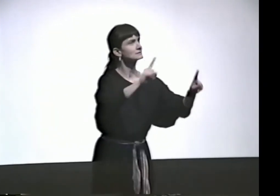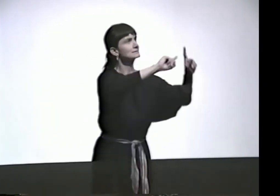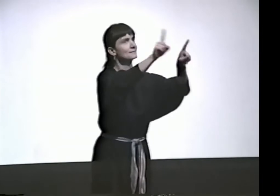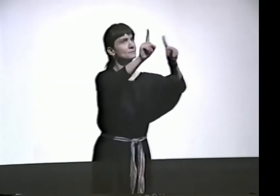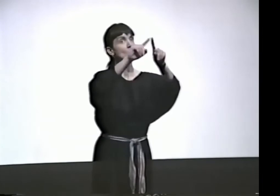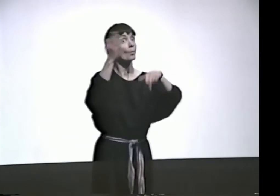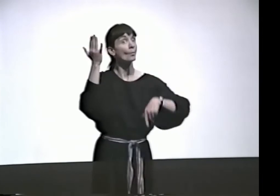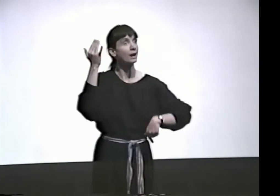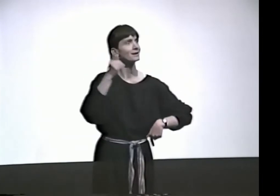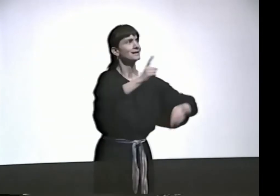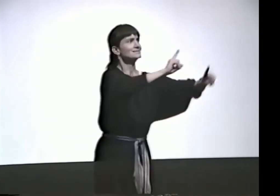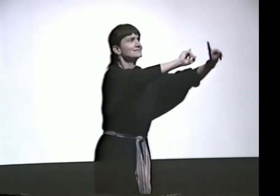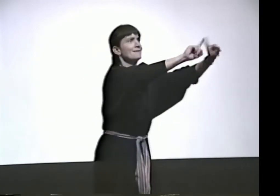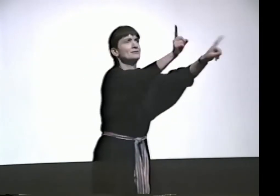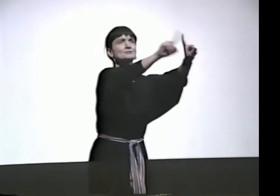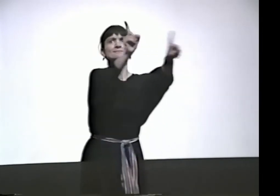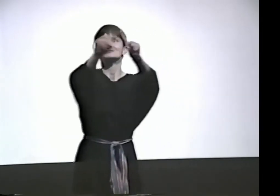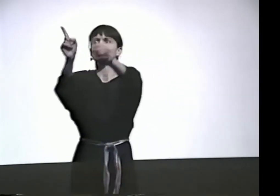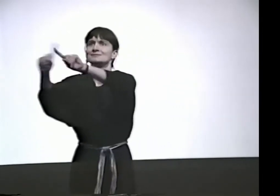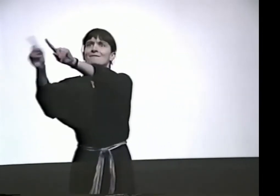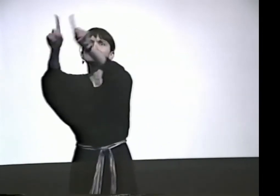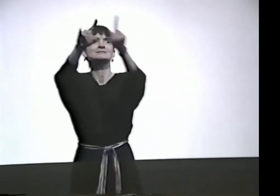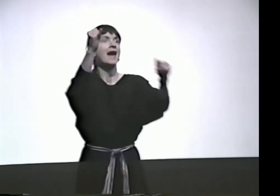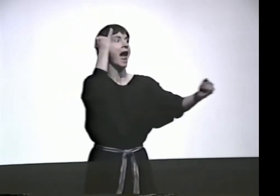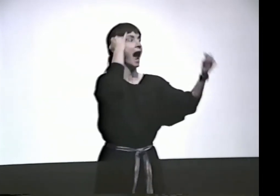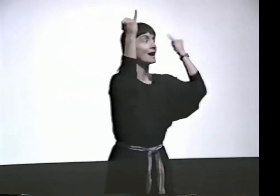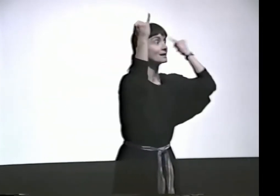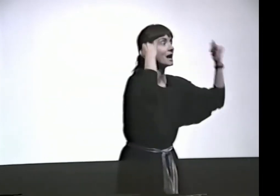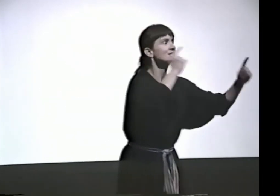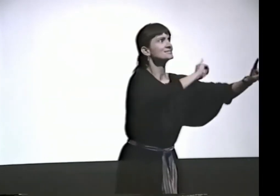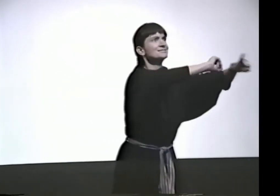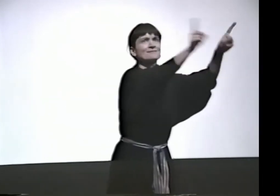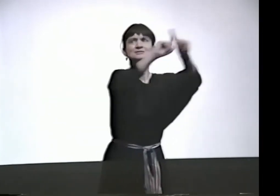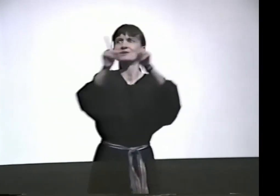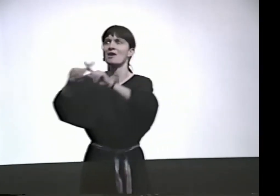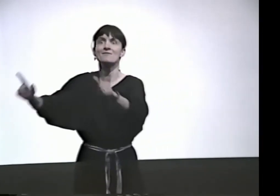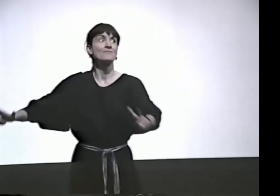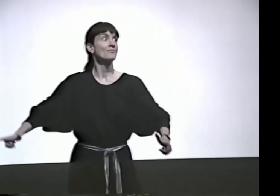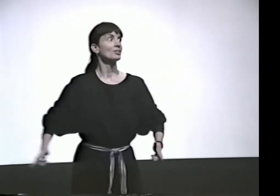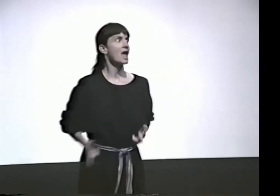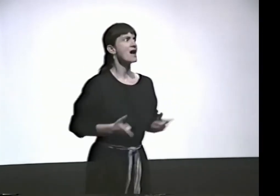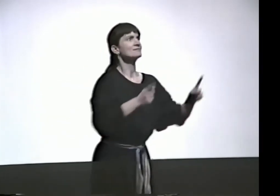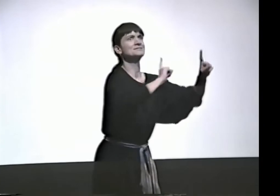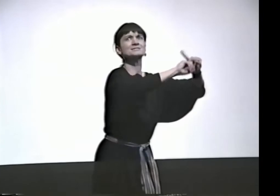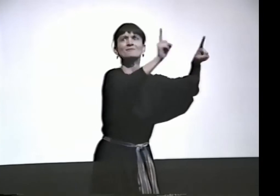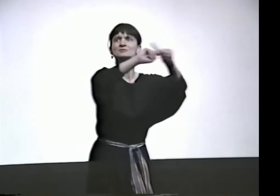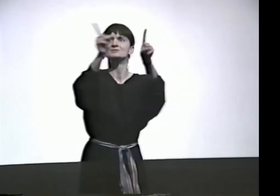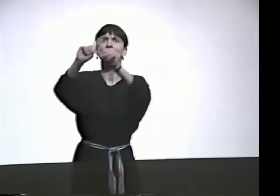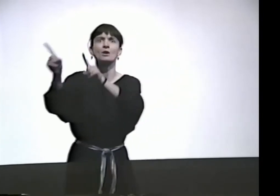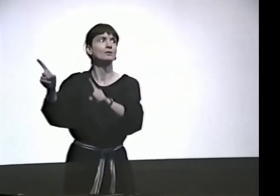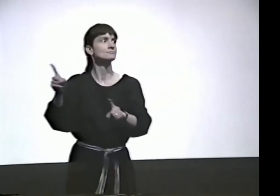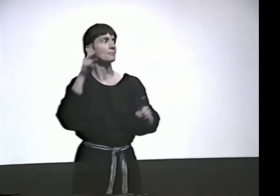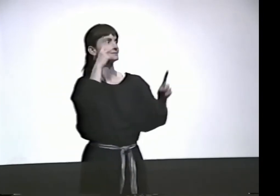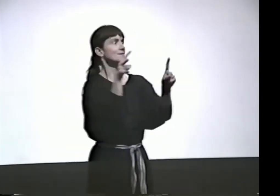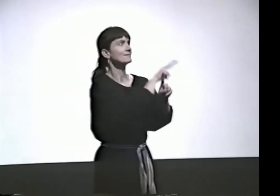ALL RIGHT, YOU HAVE THE RIGHT TO DO THAT BECAUSE THERE ARE SO MANY DIFFERENT IDEAS, SO MANY DIFFERENT LIFE EXPERIENCES